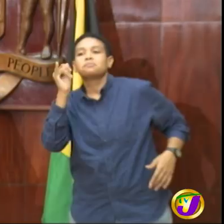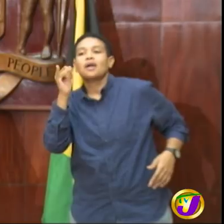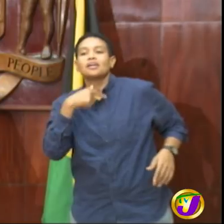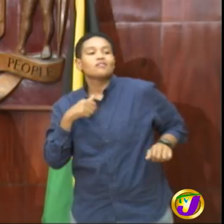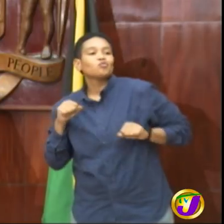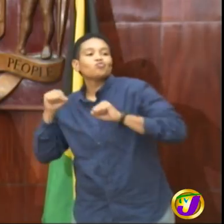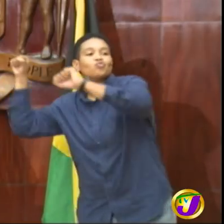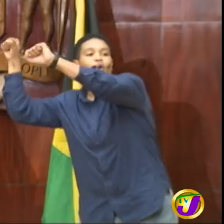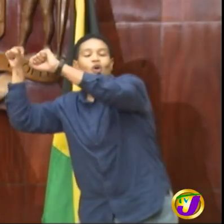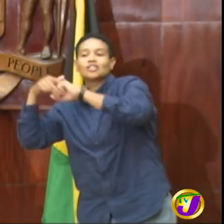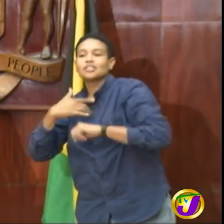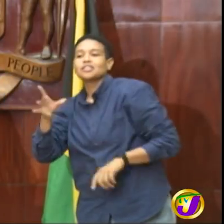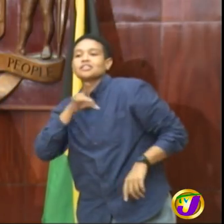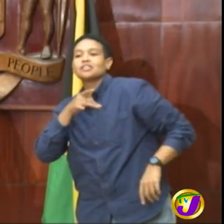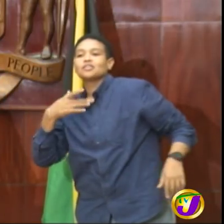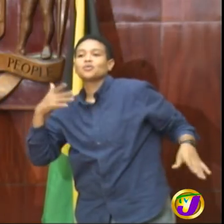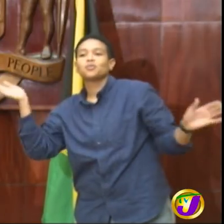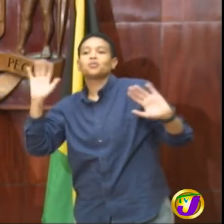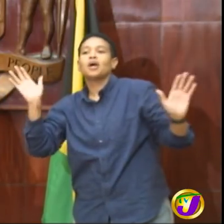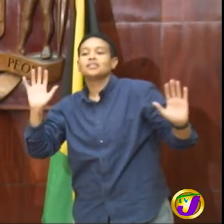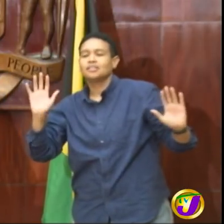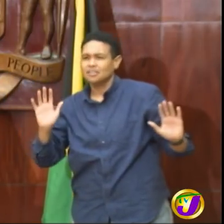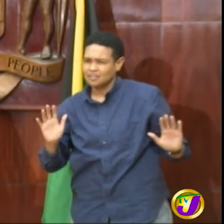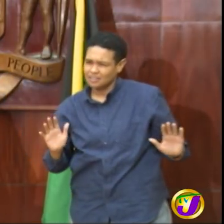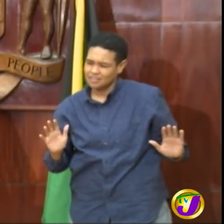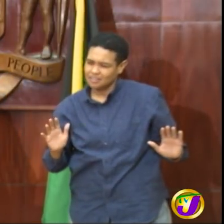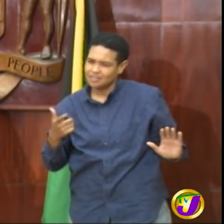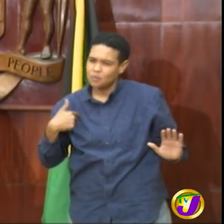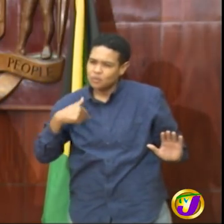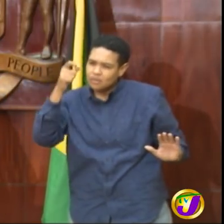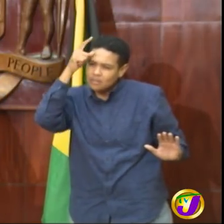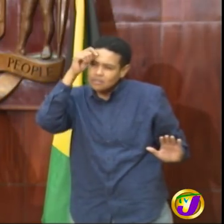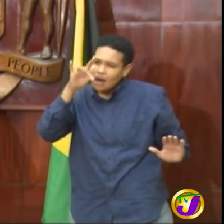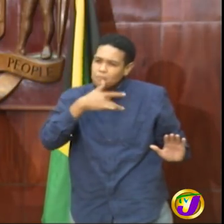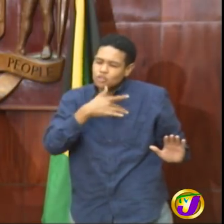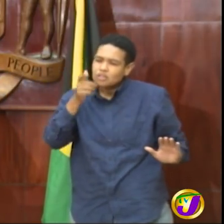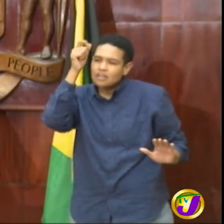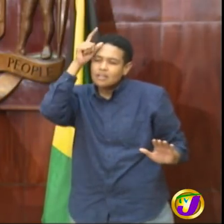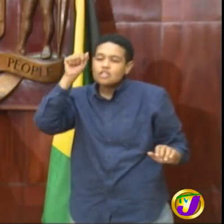not just from getting it which we appreciate what run away from people who